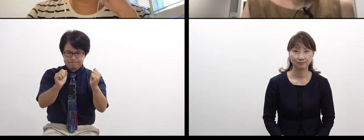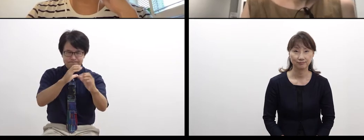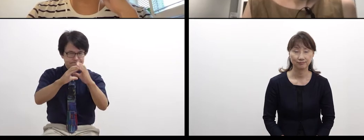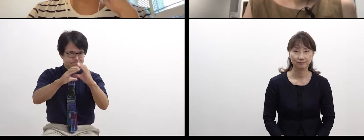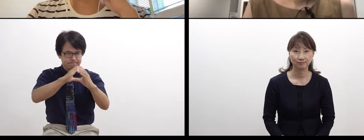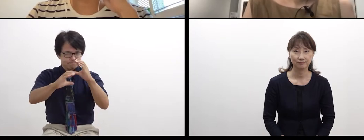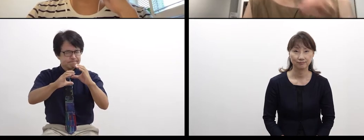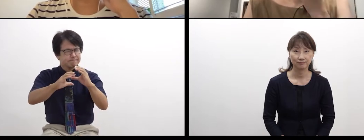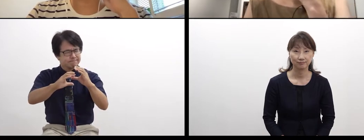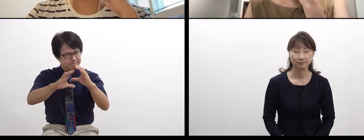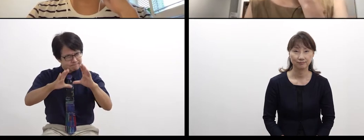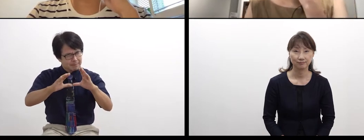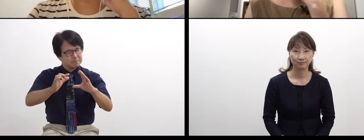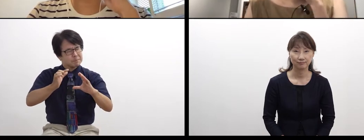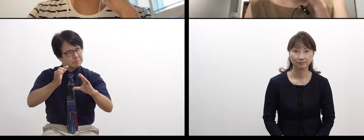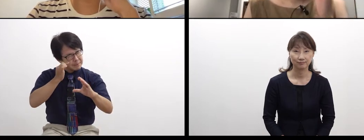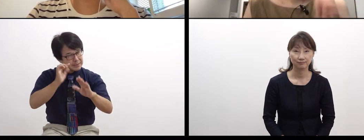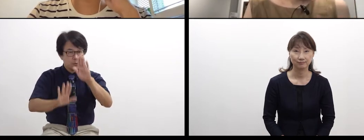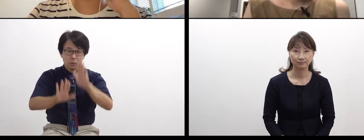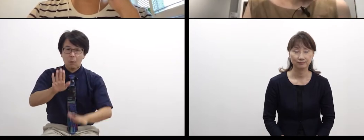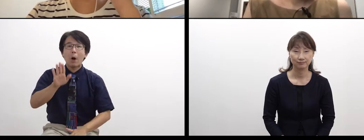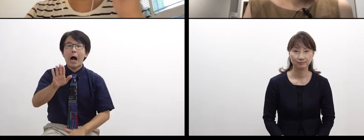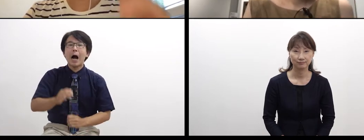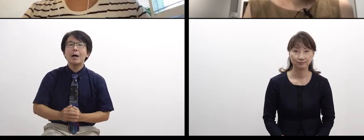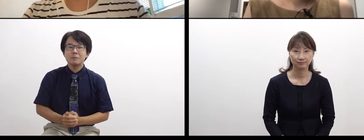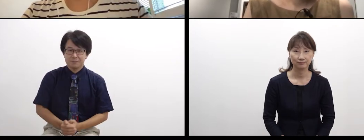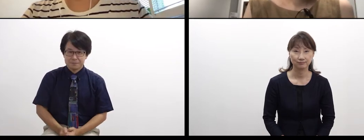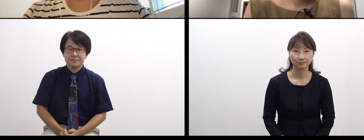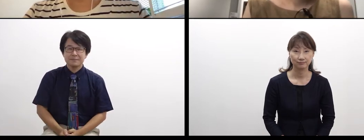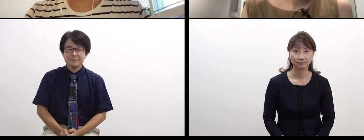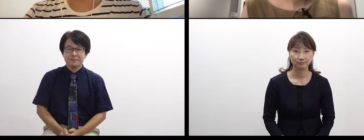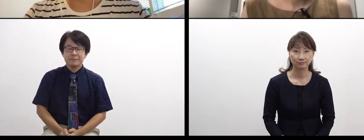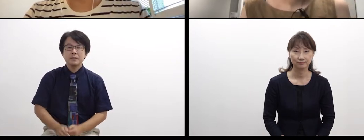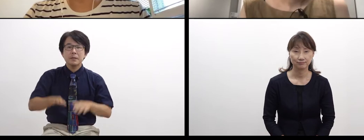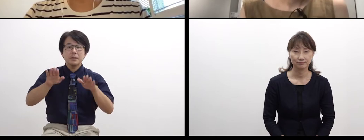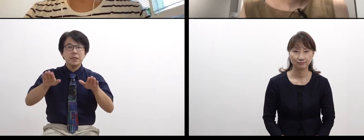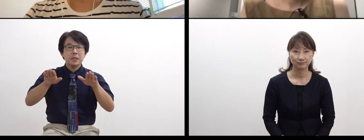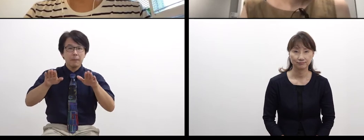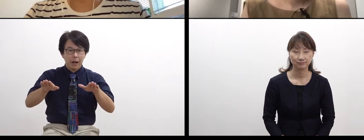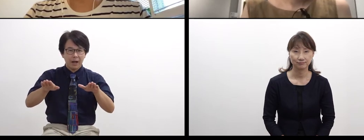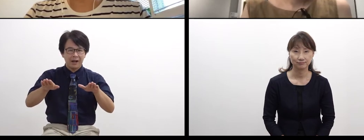because of coronavirus,